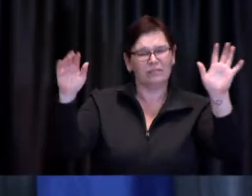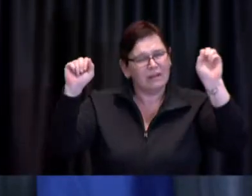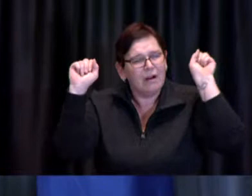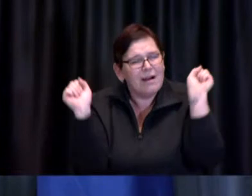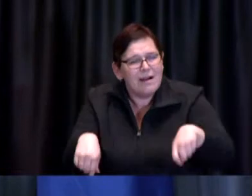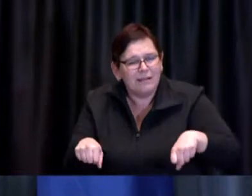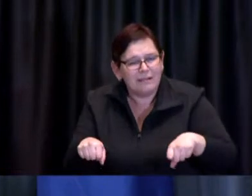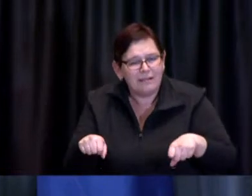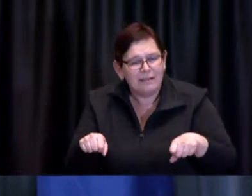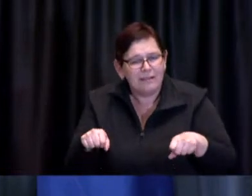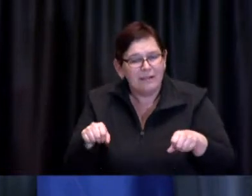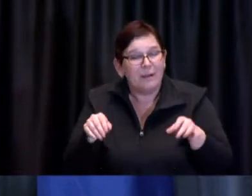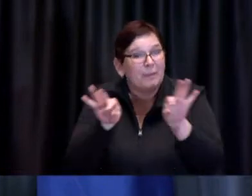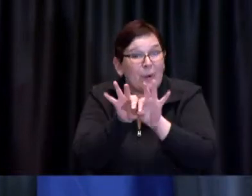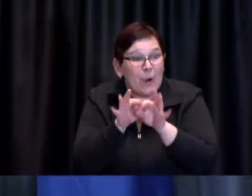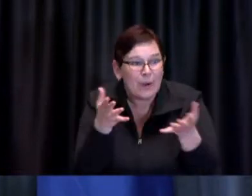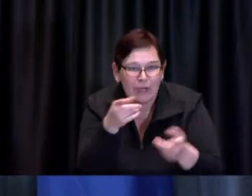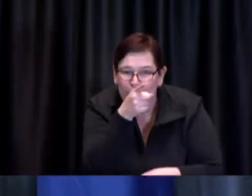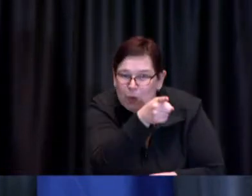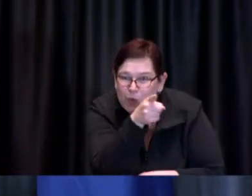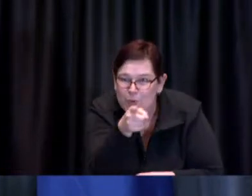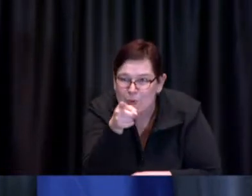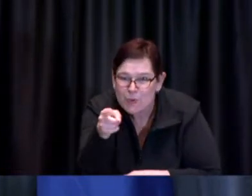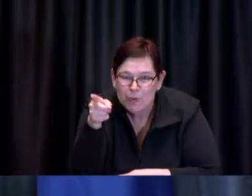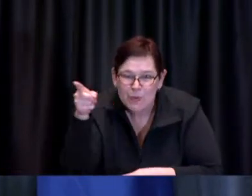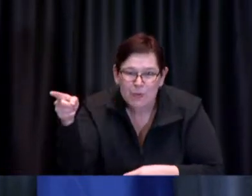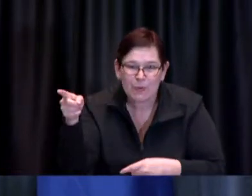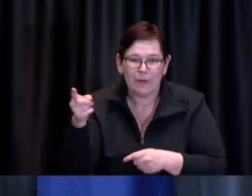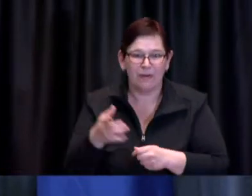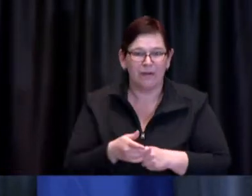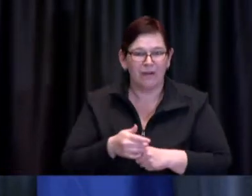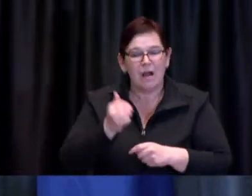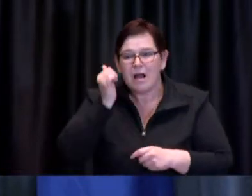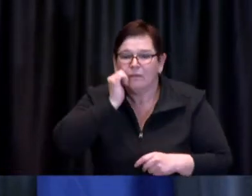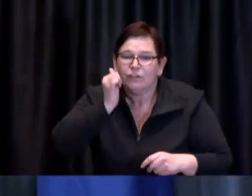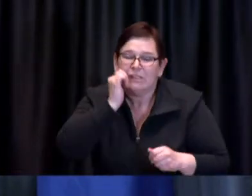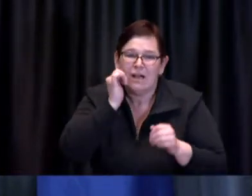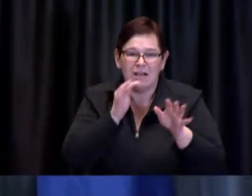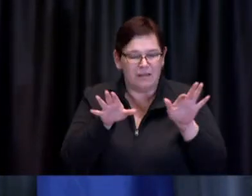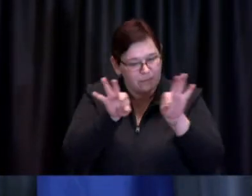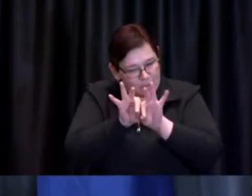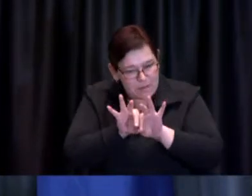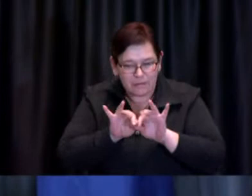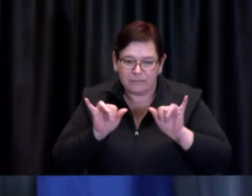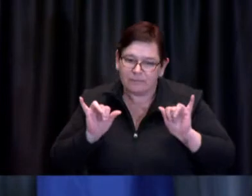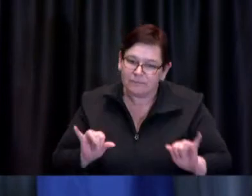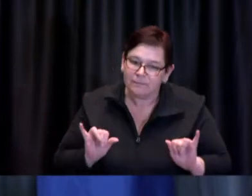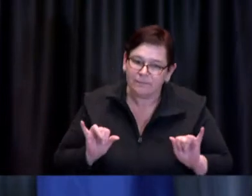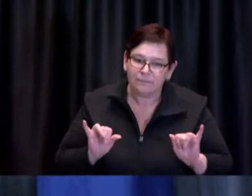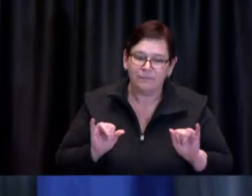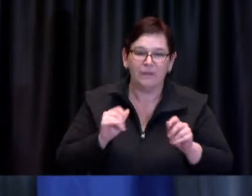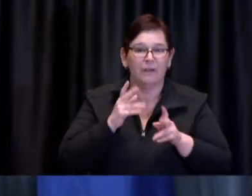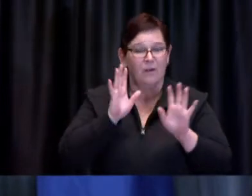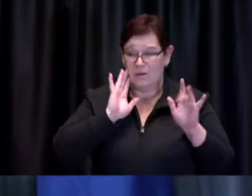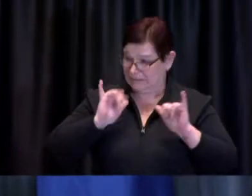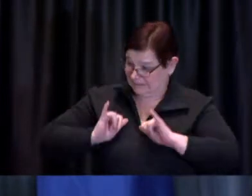able to do things in daily life to bring it to an end even faster.